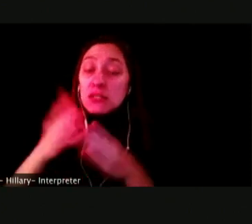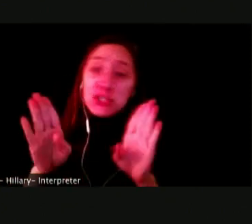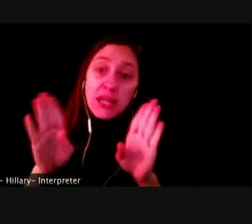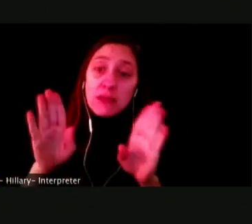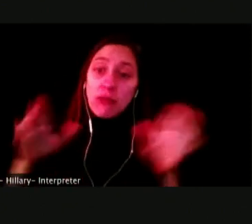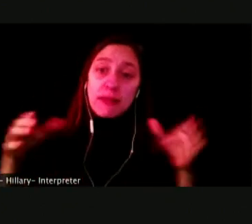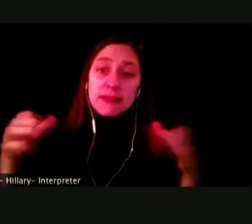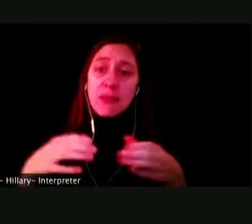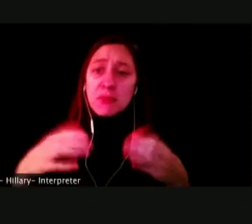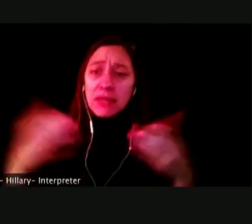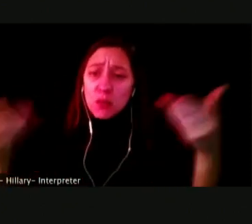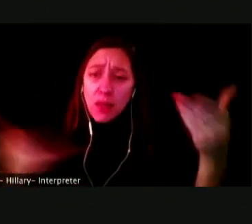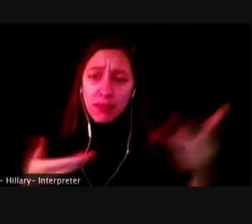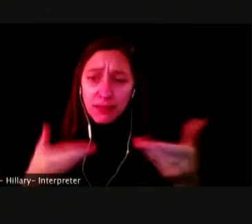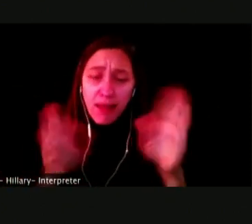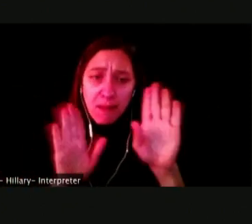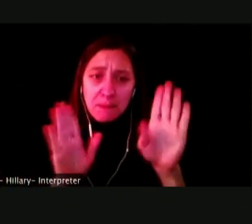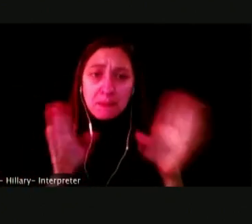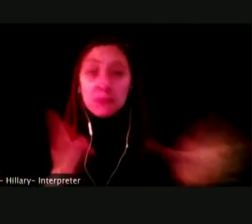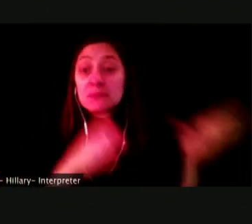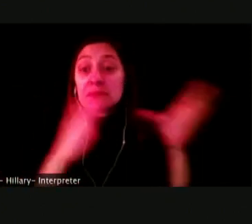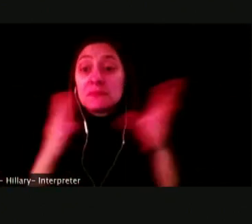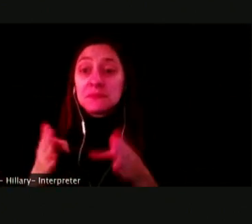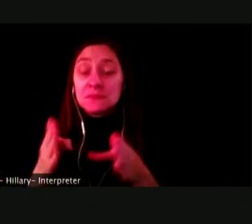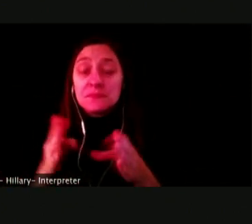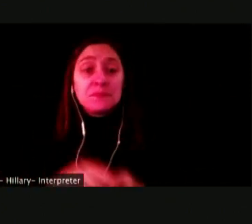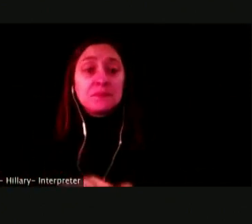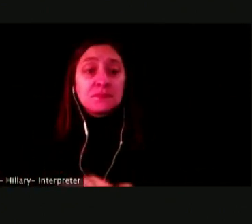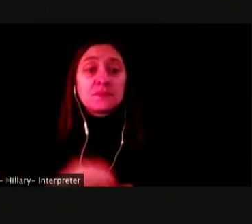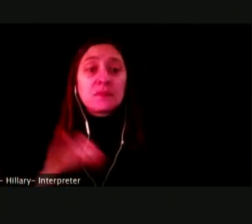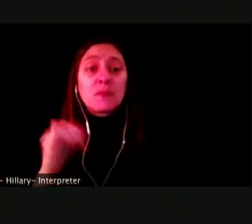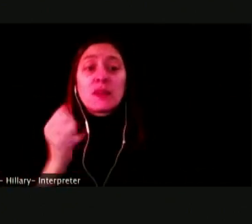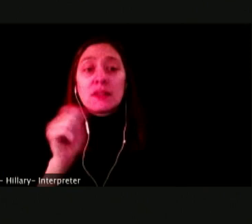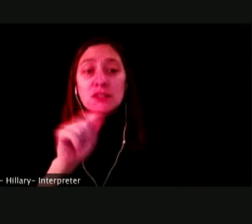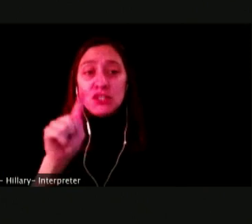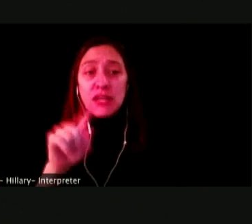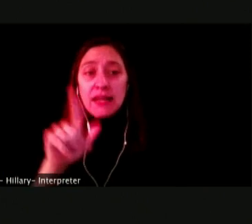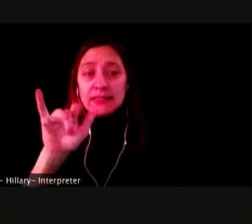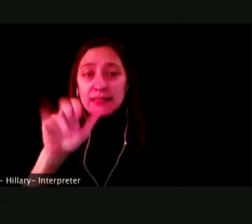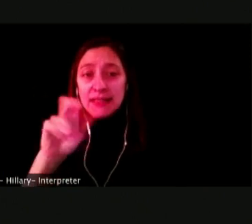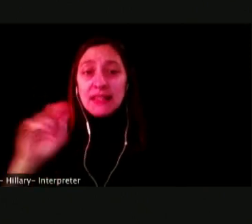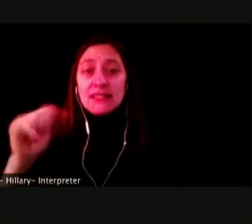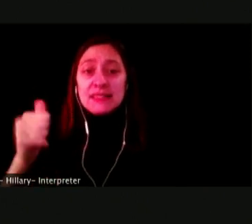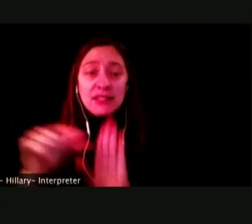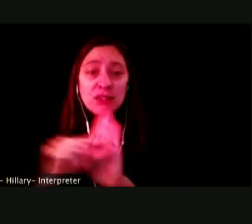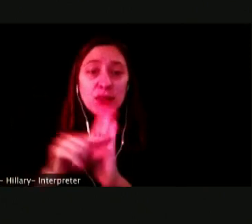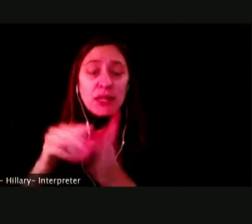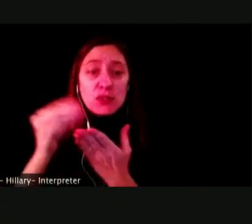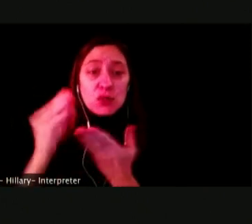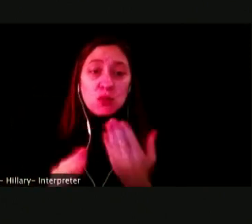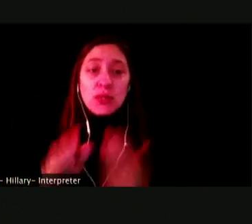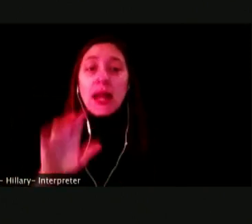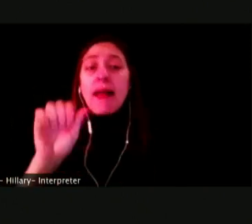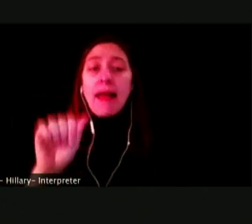WELCOME! NEXT UP WE HAVE JASMINE, 1/10 GRADE STUDENT AT ALBERT EINSTEIN HIGH SCHOOL WHO.